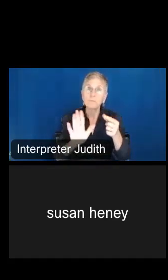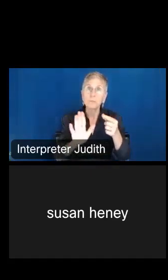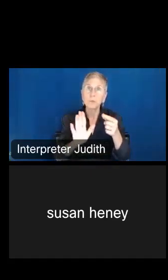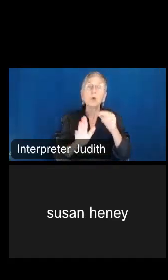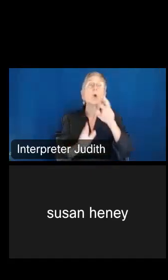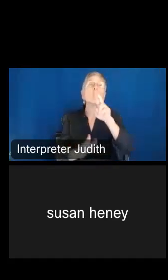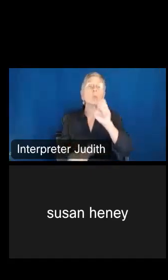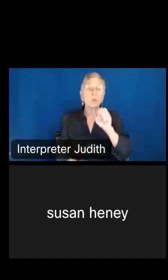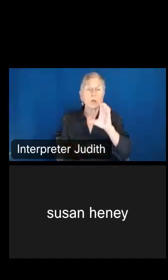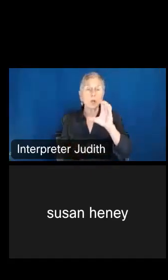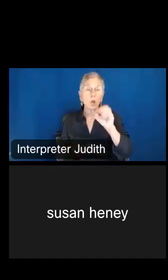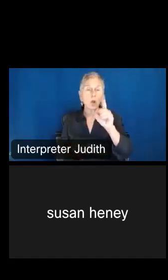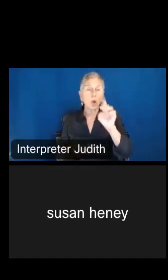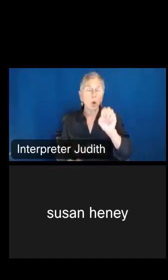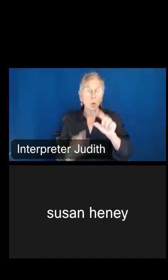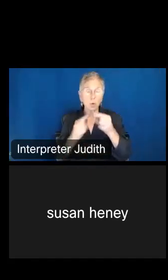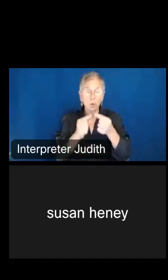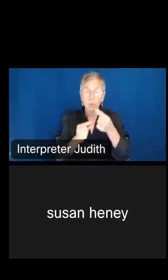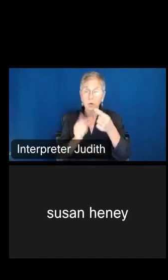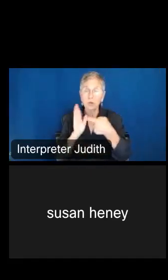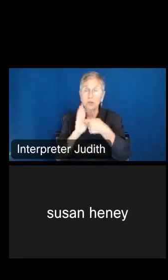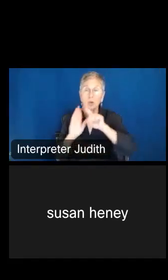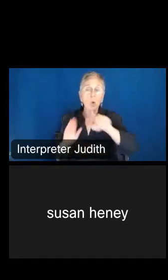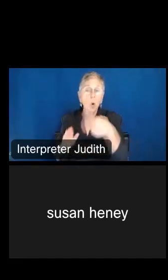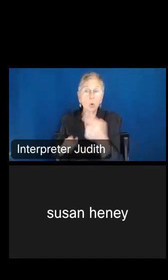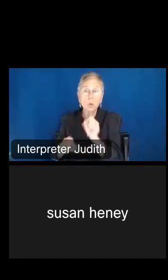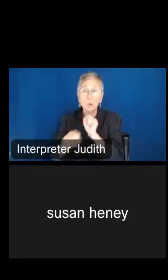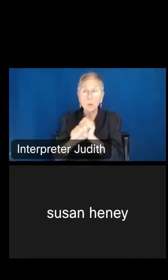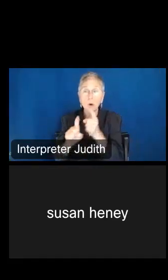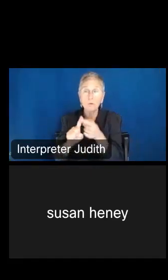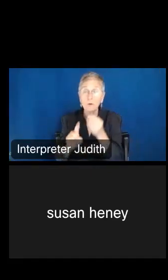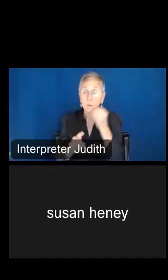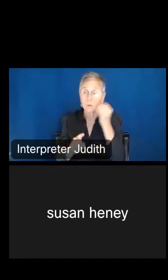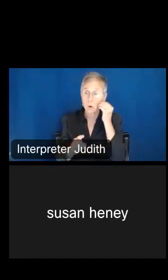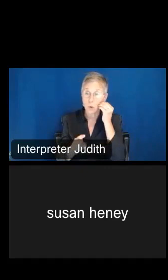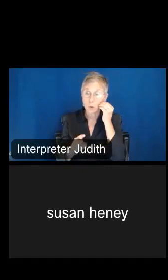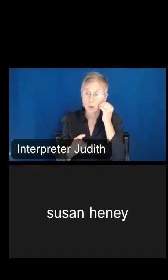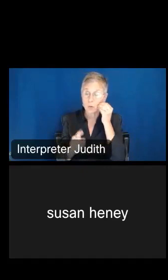to only show work from home. We're going to show both of the disability responses with